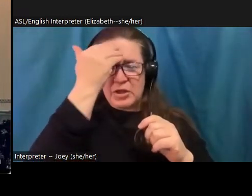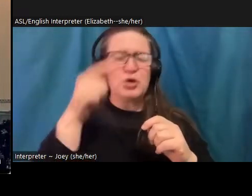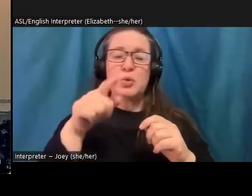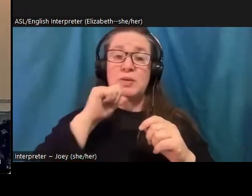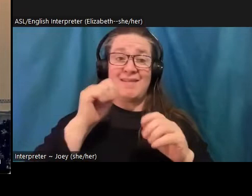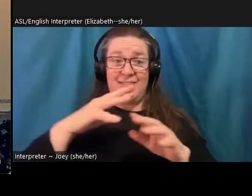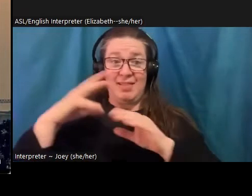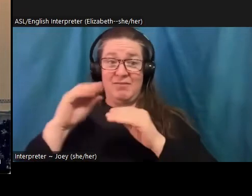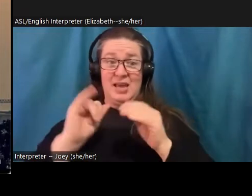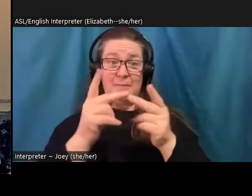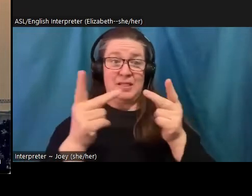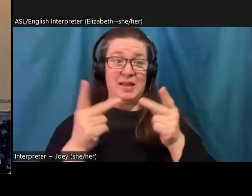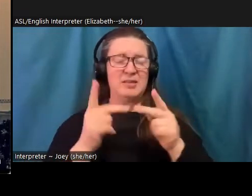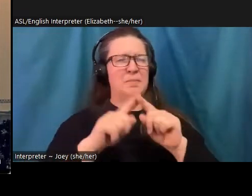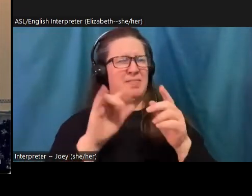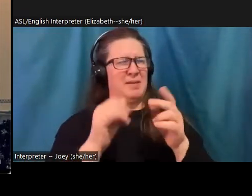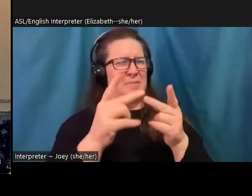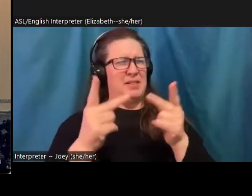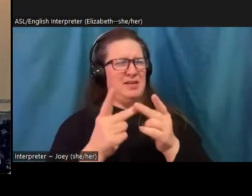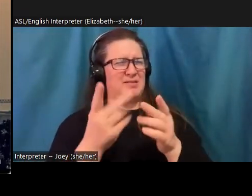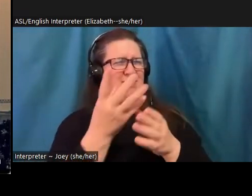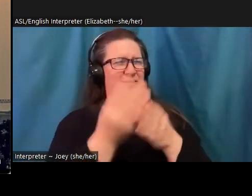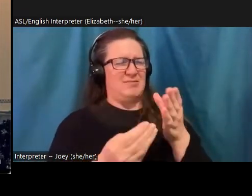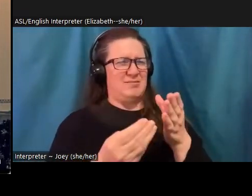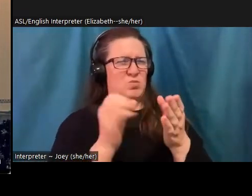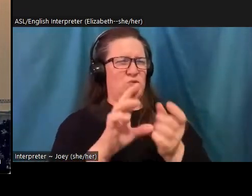place has been lost or has left you. And we can probably come up